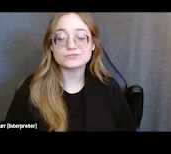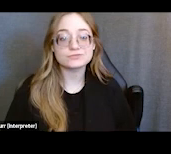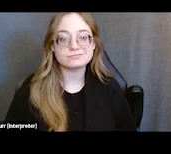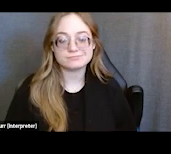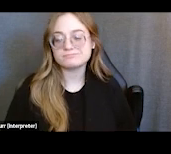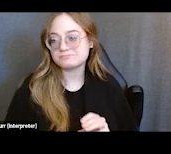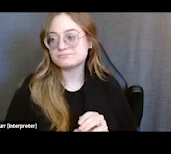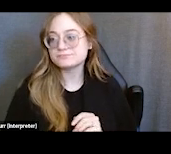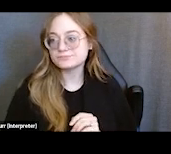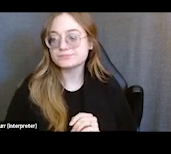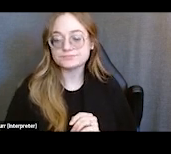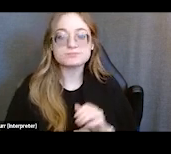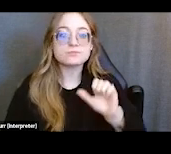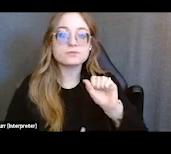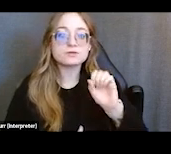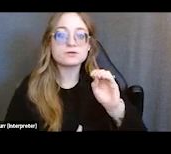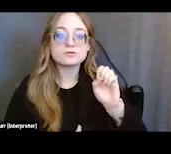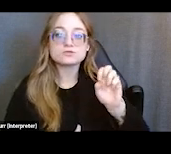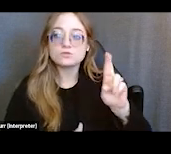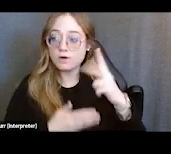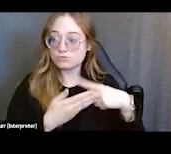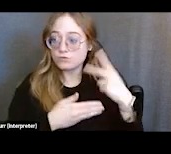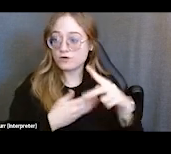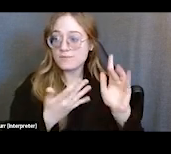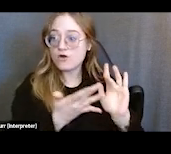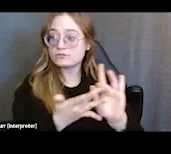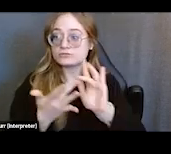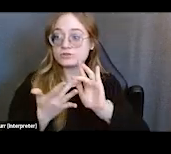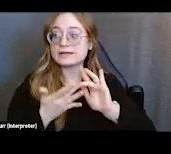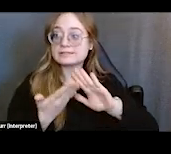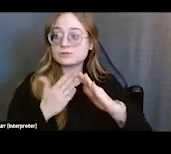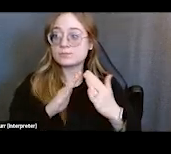The SOAR program and Outreach Community Health Centers has been in existence since 2011.